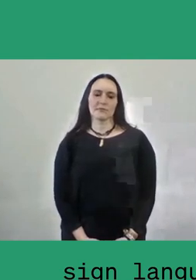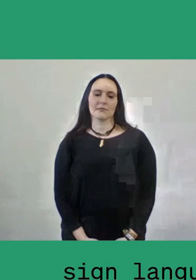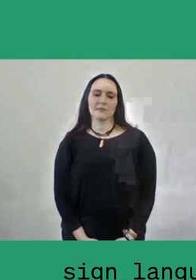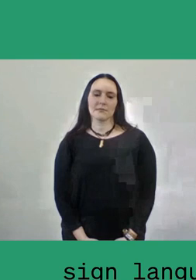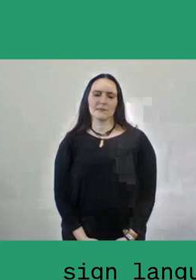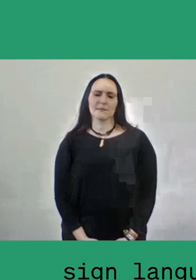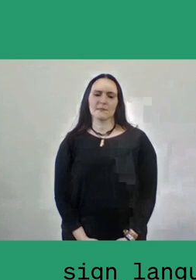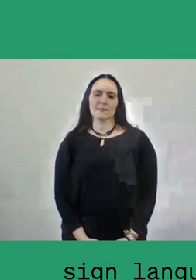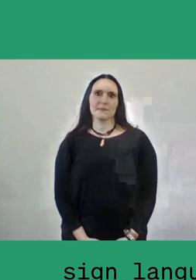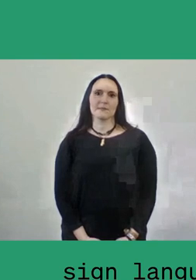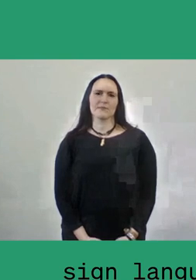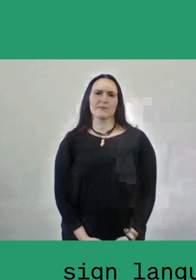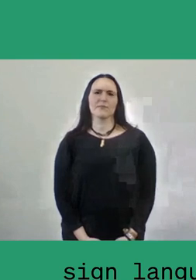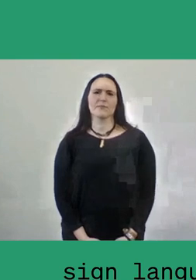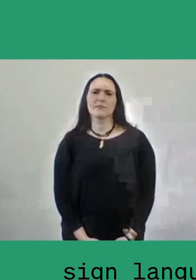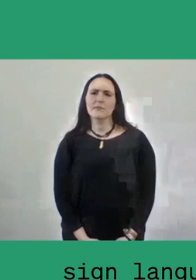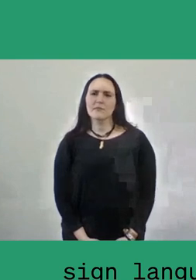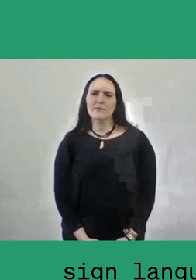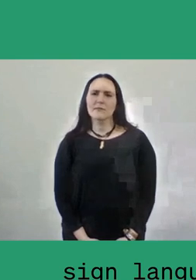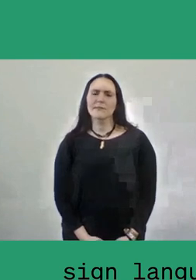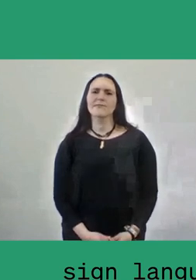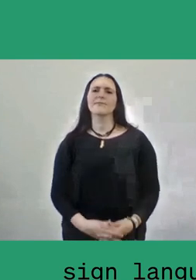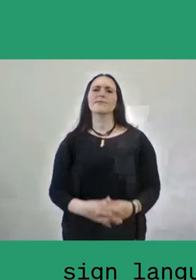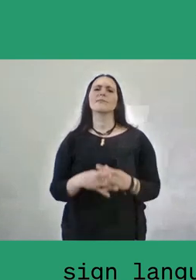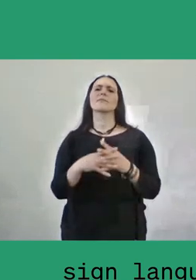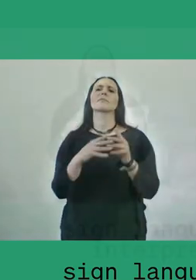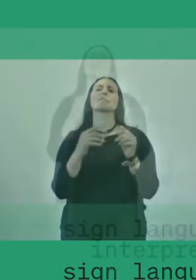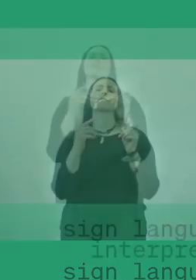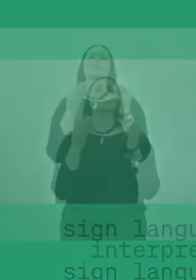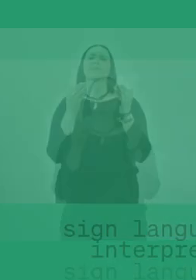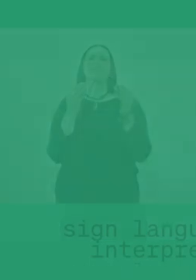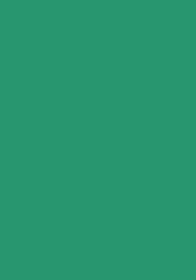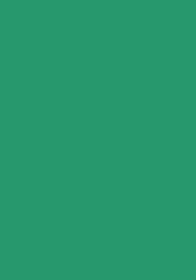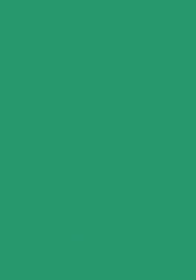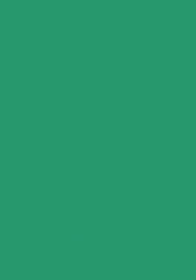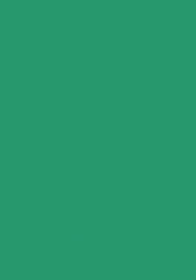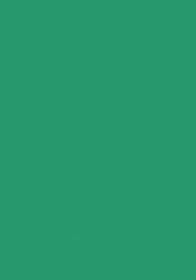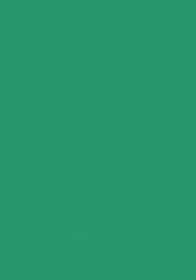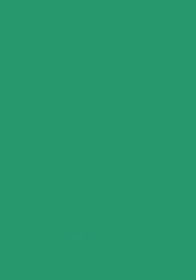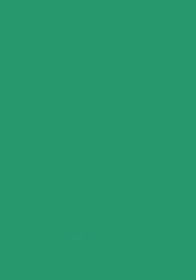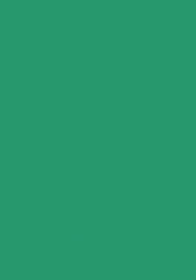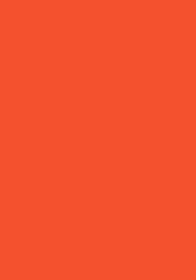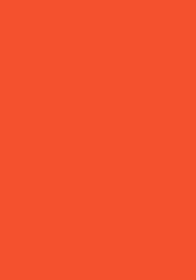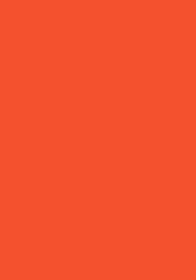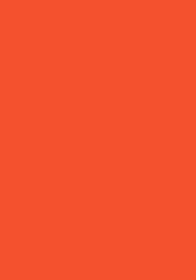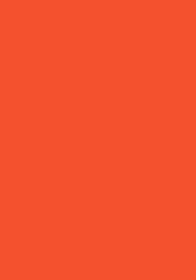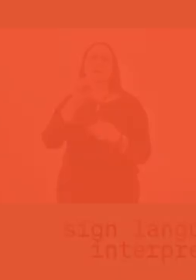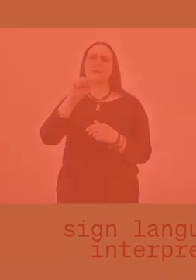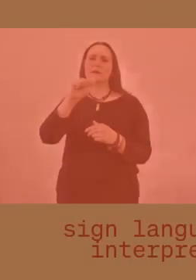So, natural farming is just one part of the local values and beliefs in Salassae. There are many others...